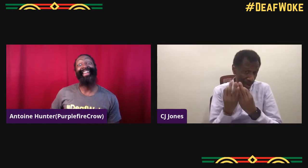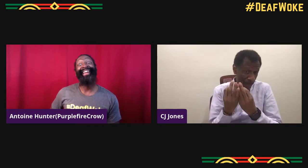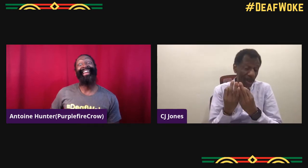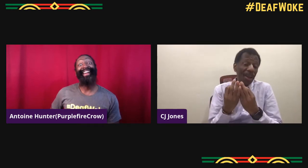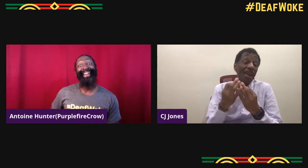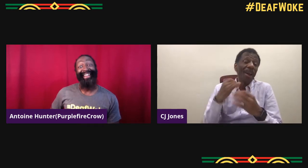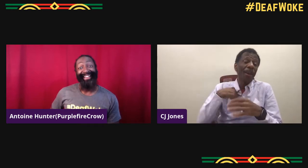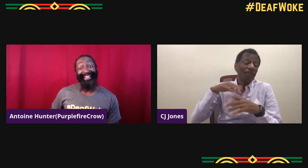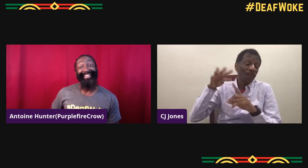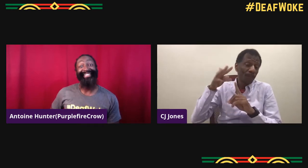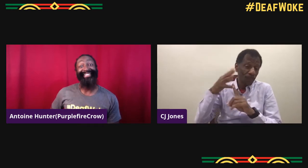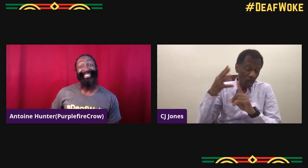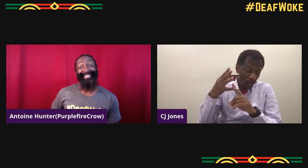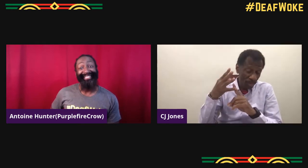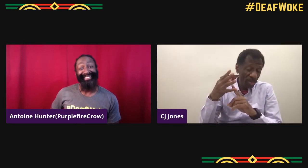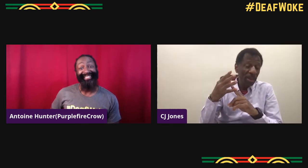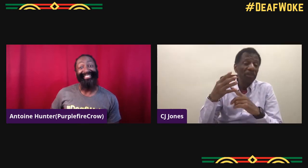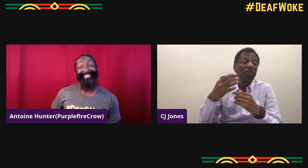I was one of seven kids.